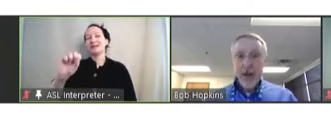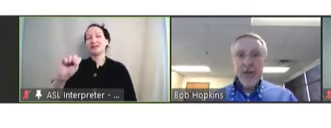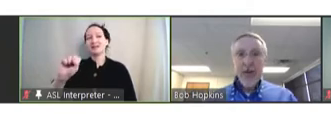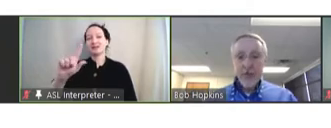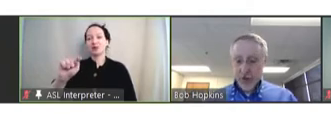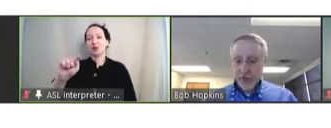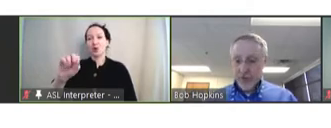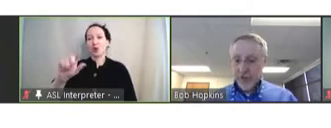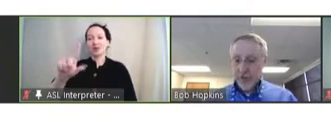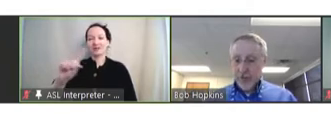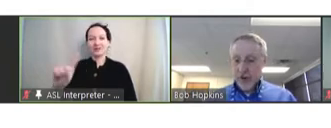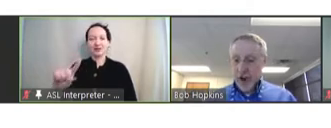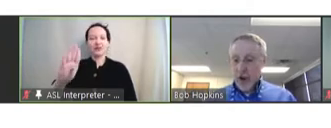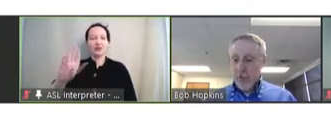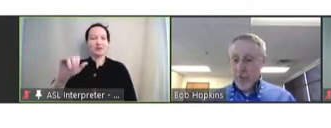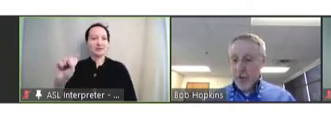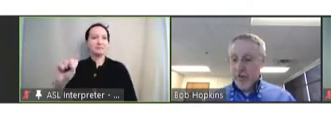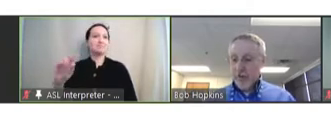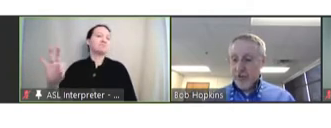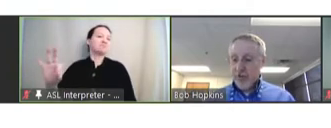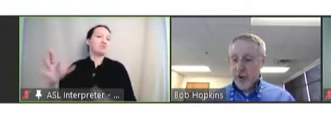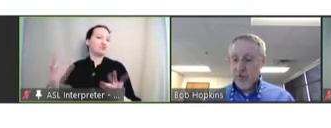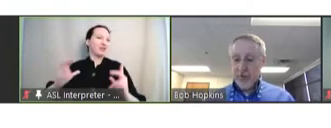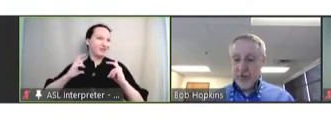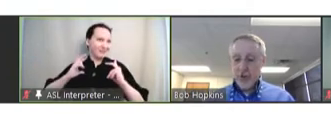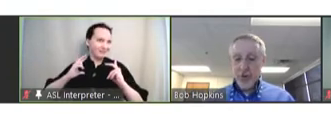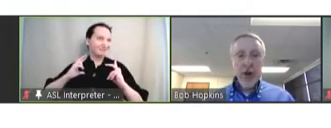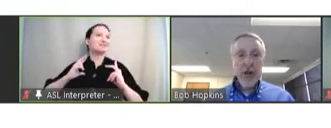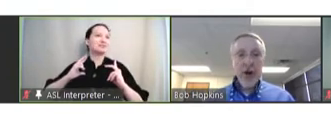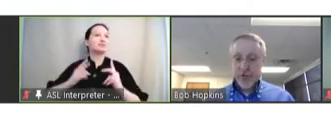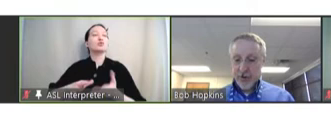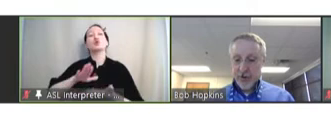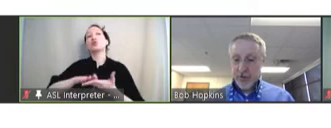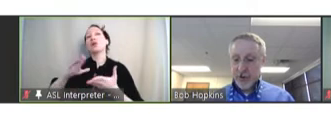Dr. Stoltzfus is retired but previously served as the school health officer for New